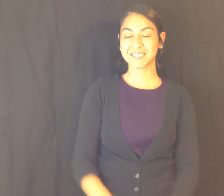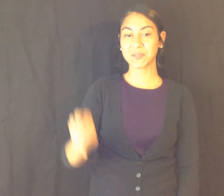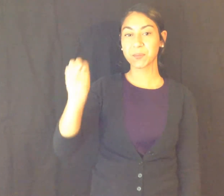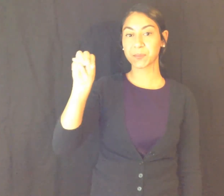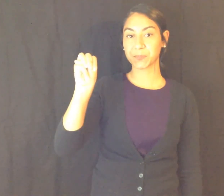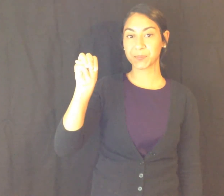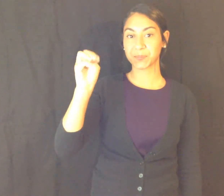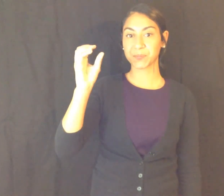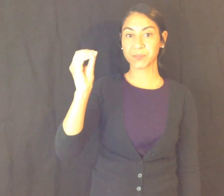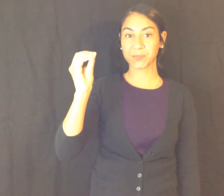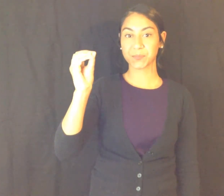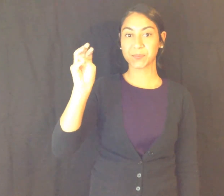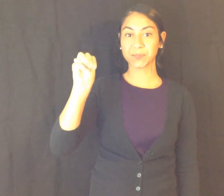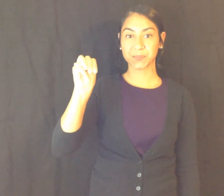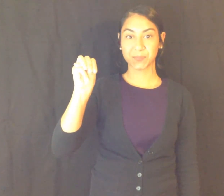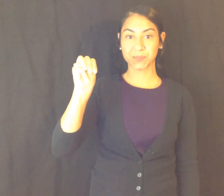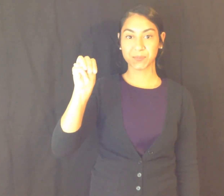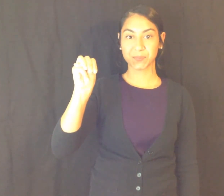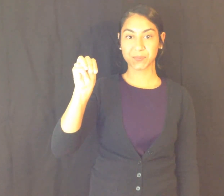M O M